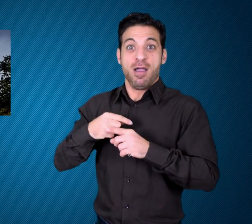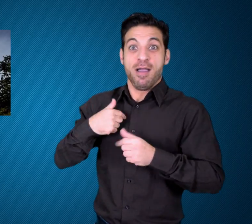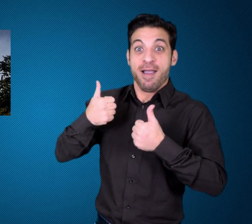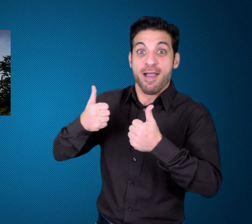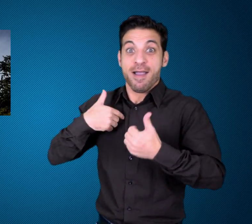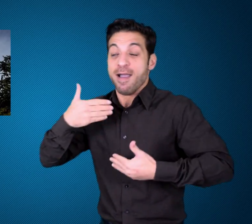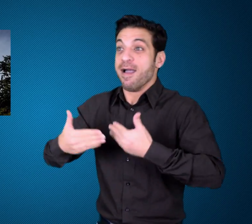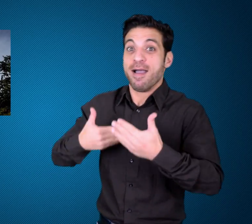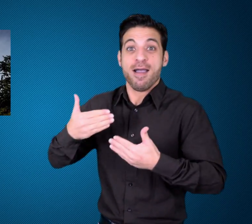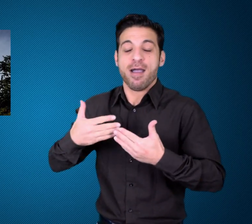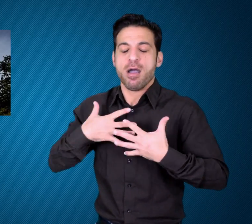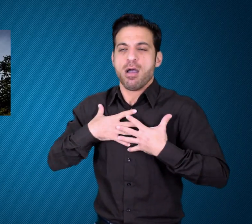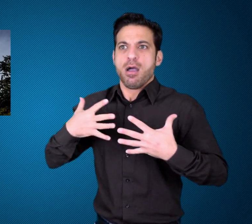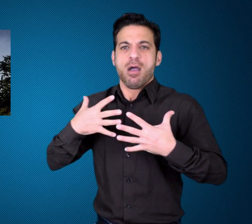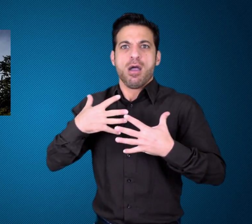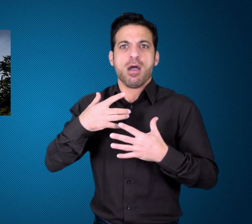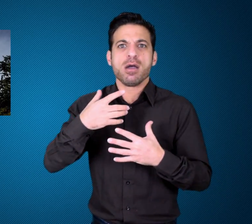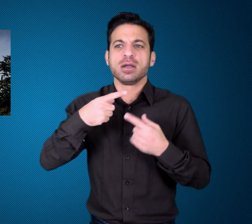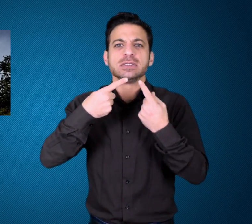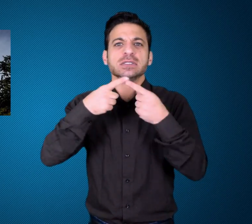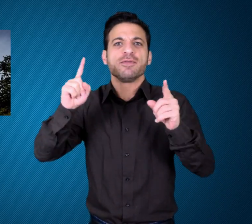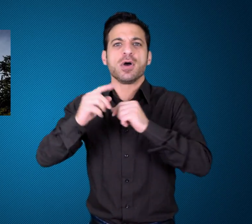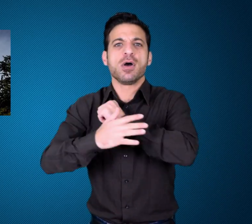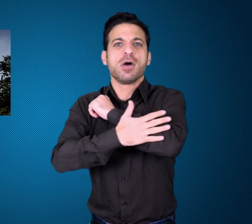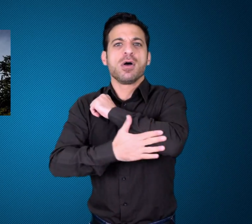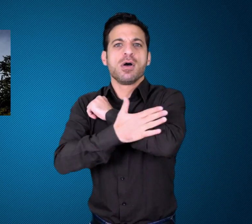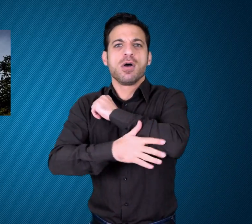protest. Sam said: "It was a stab in